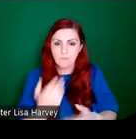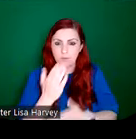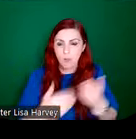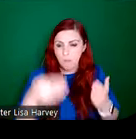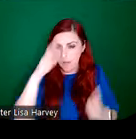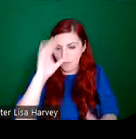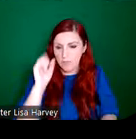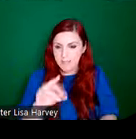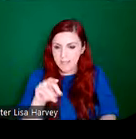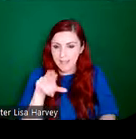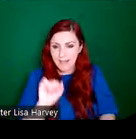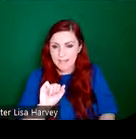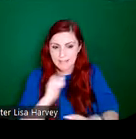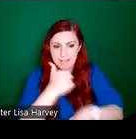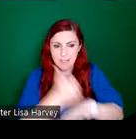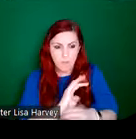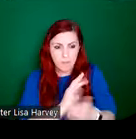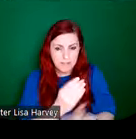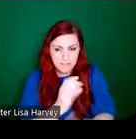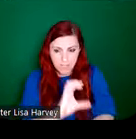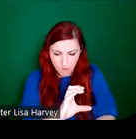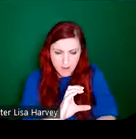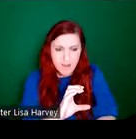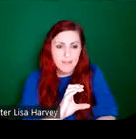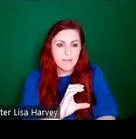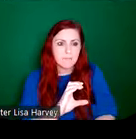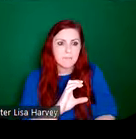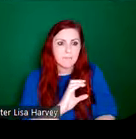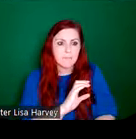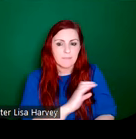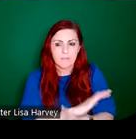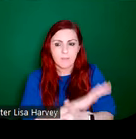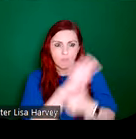established in the 19th century. The three key studios being Early & Co, which